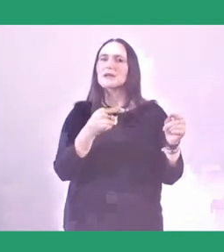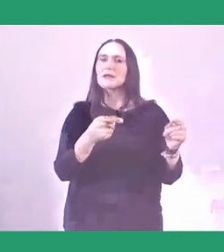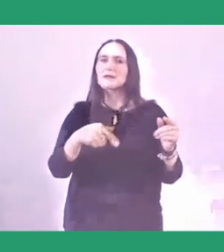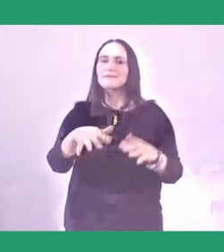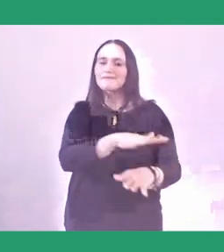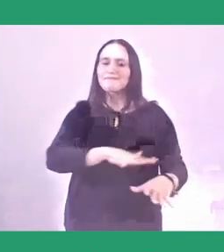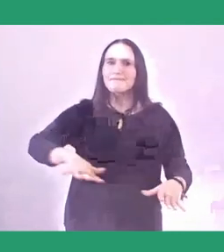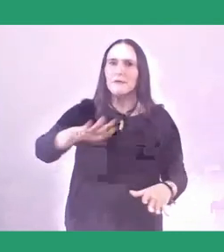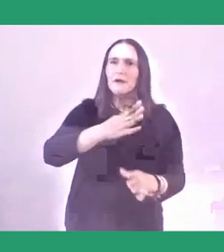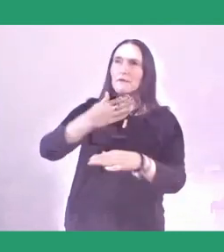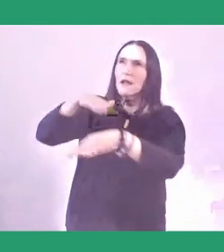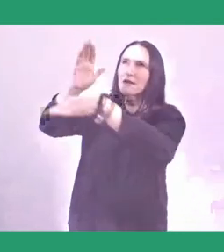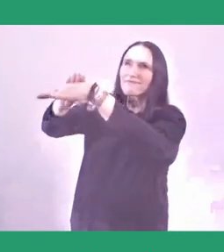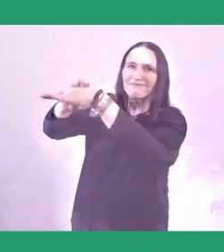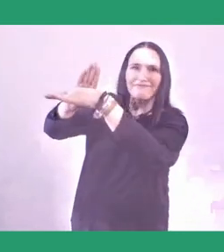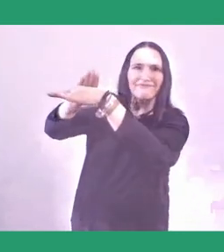They neglect it, by the way.